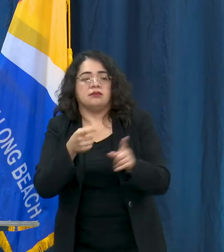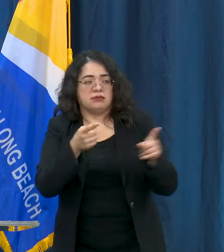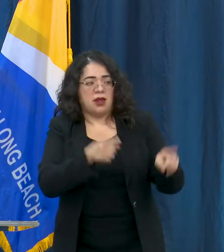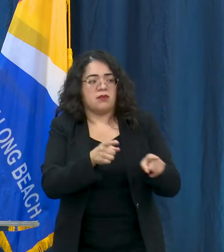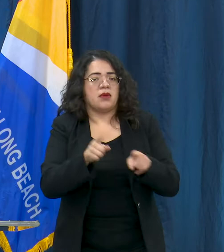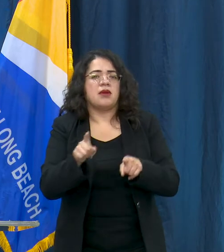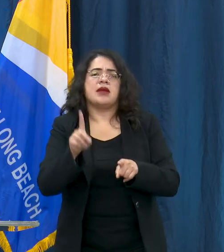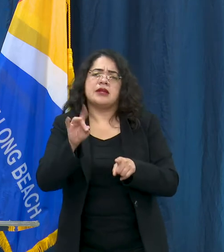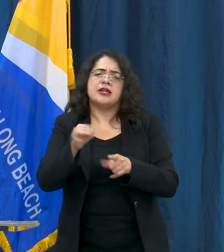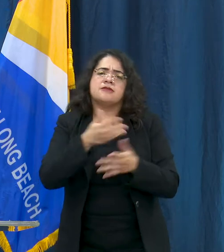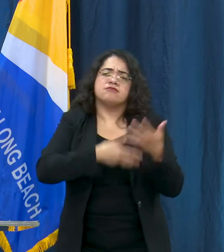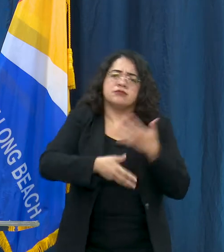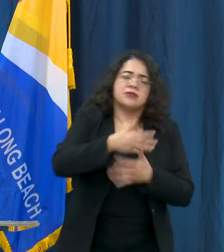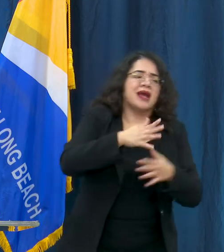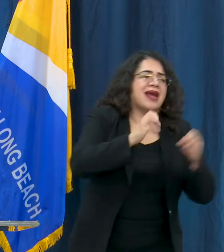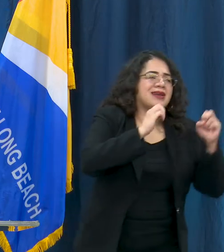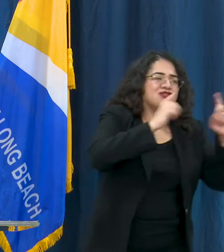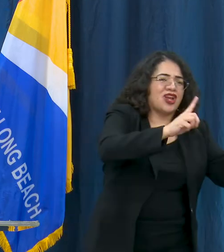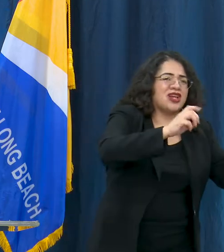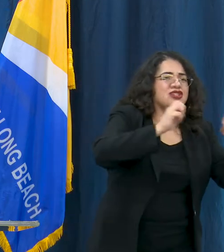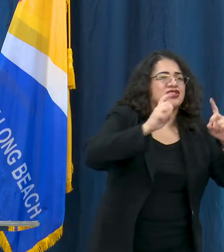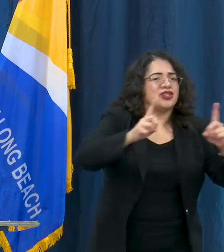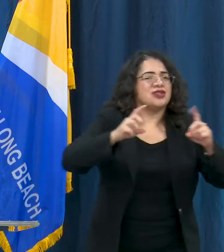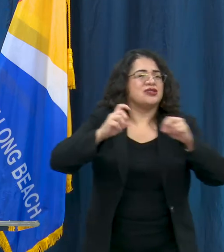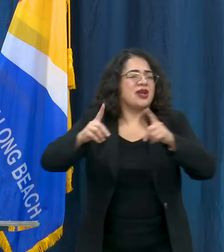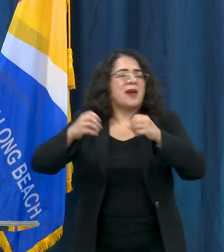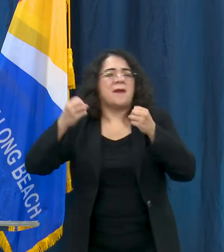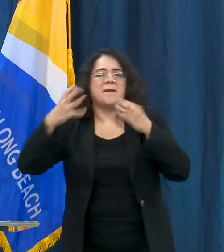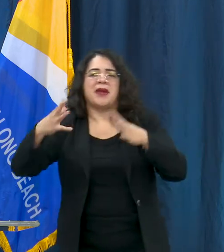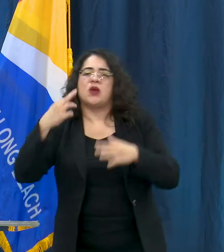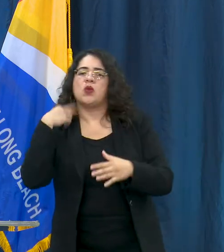interact and provide education to a variety of restaurants I believe and